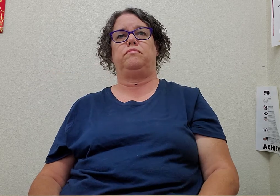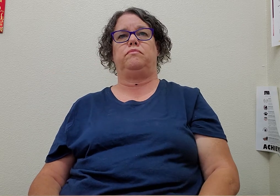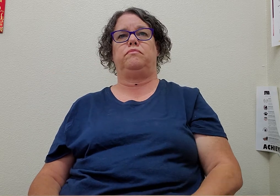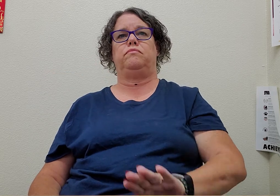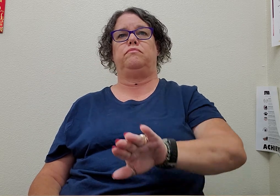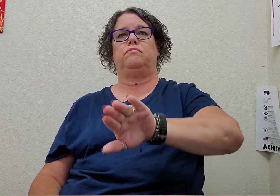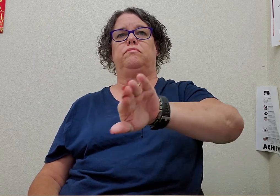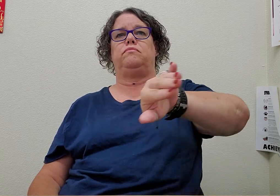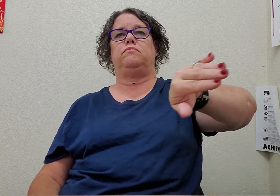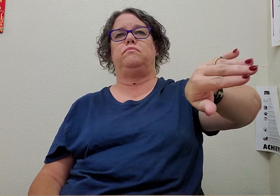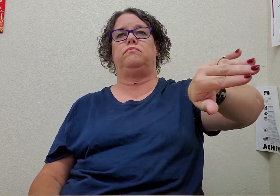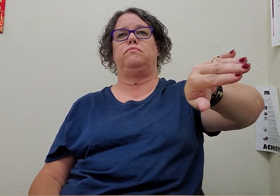go left